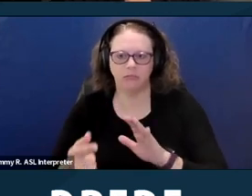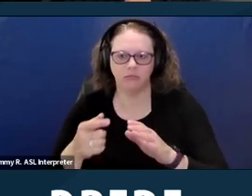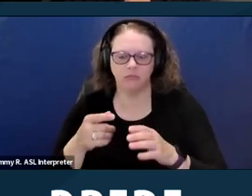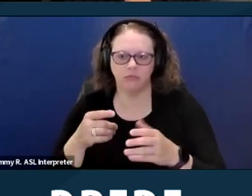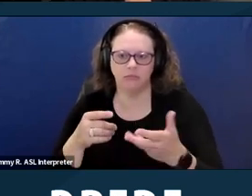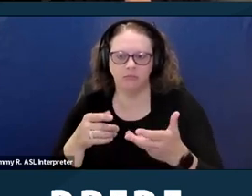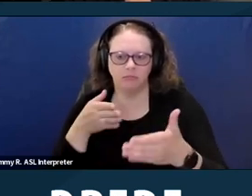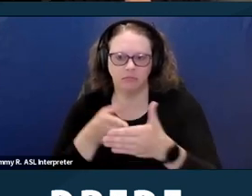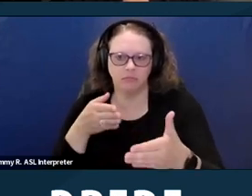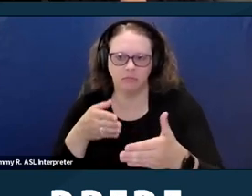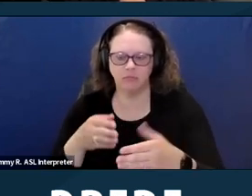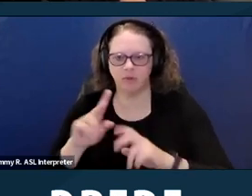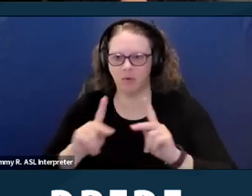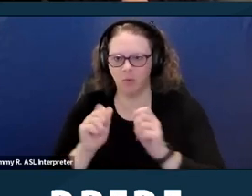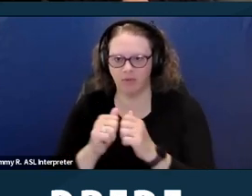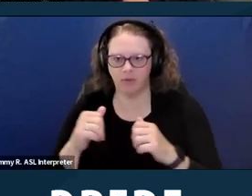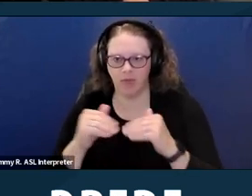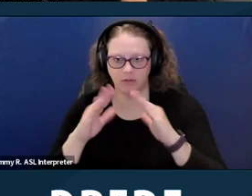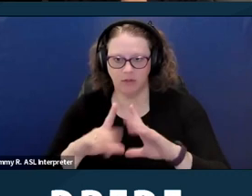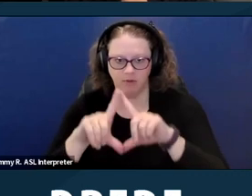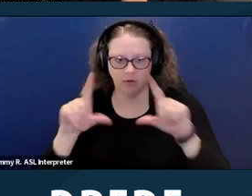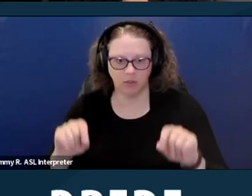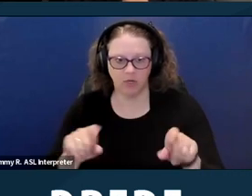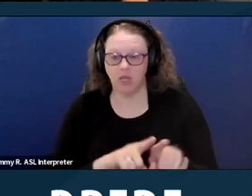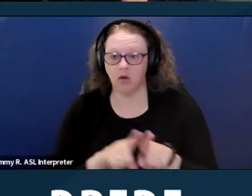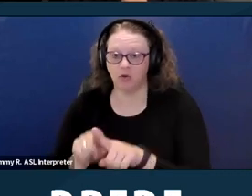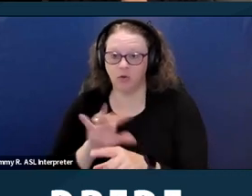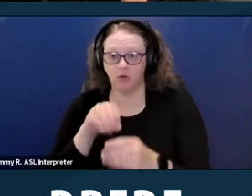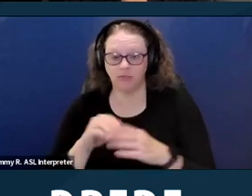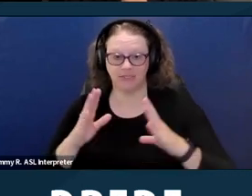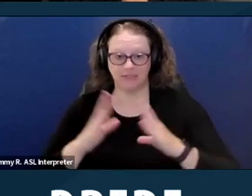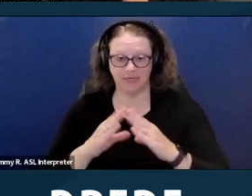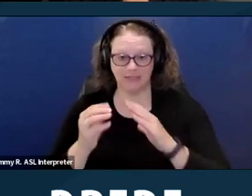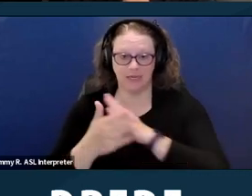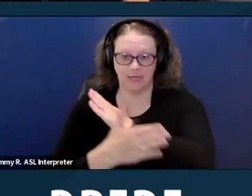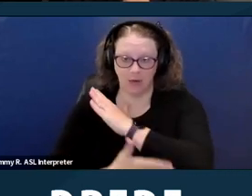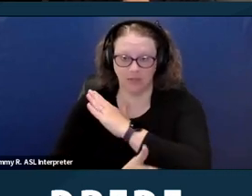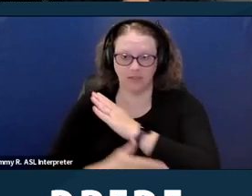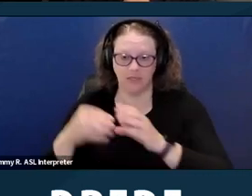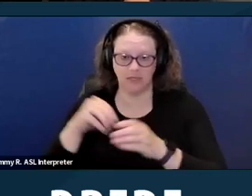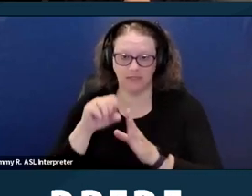It also includes cities and counties and states that do not have state protections. For example, the state